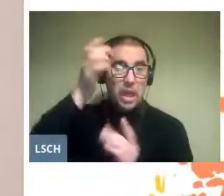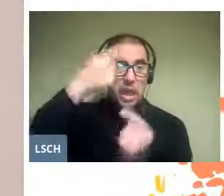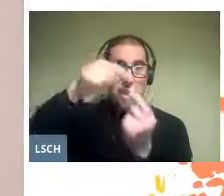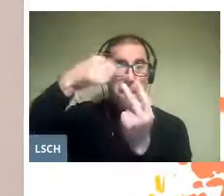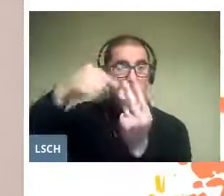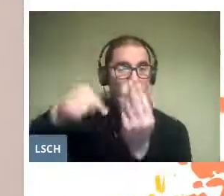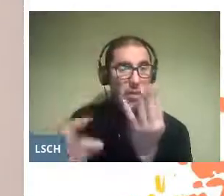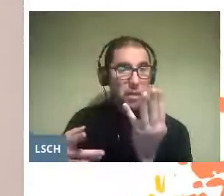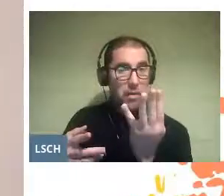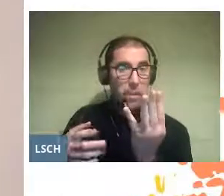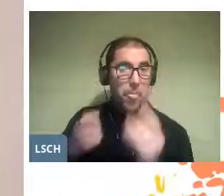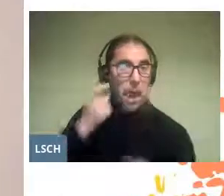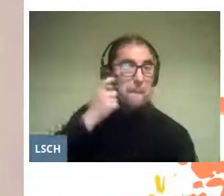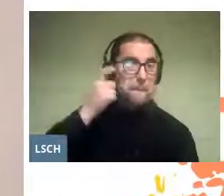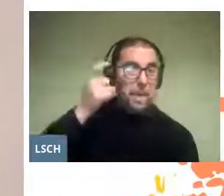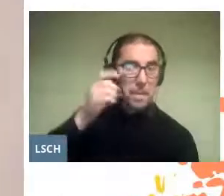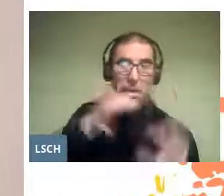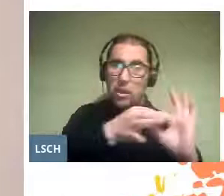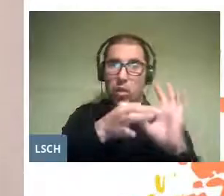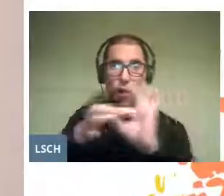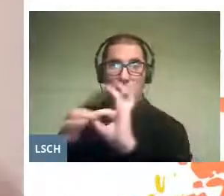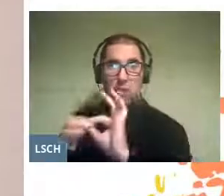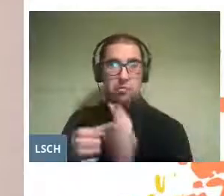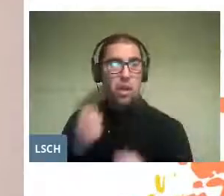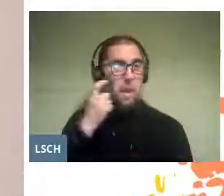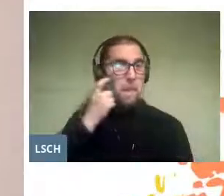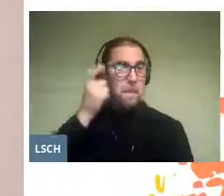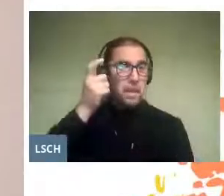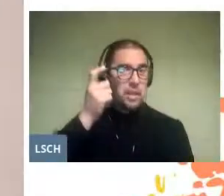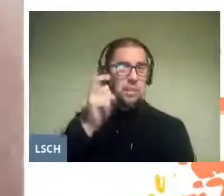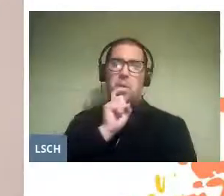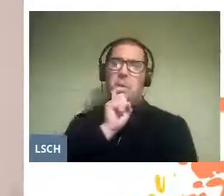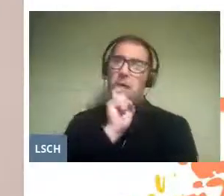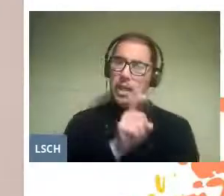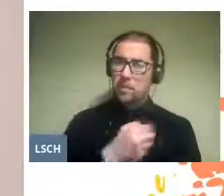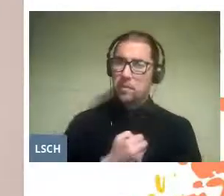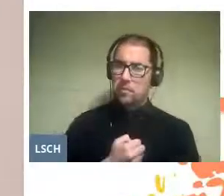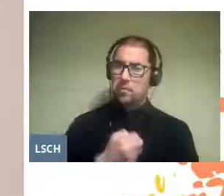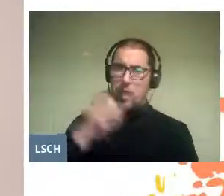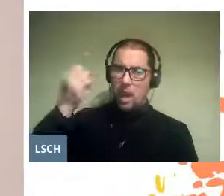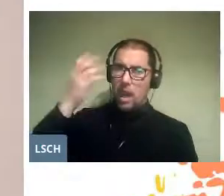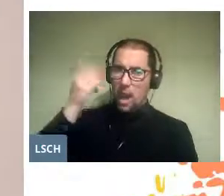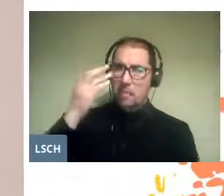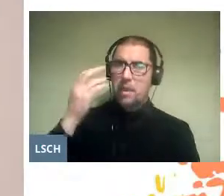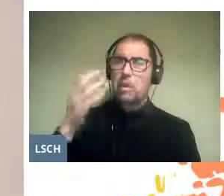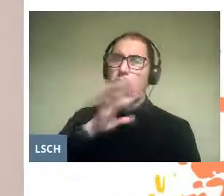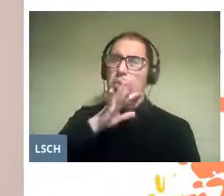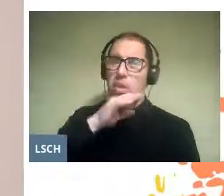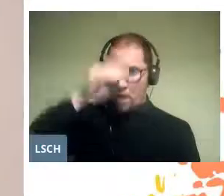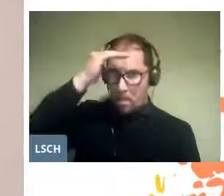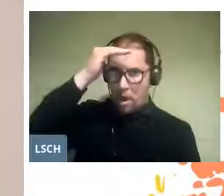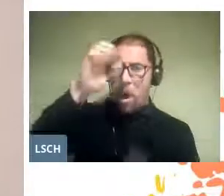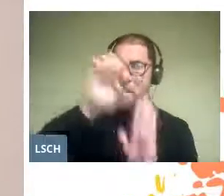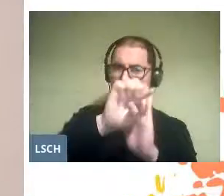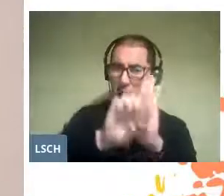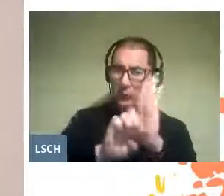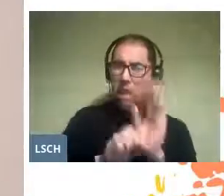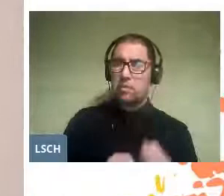logical thinking, critical thinking, learning based on interdisciplinary projects,